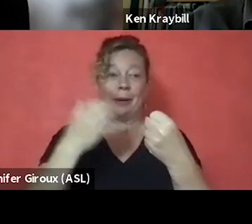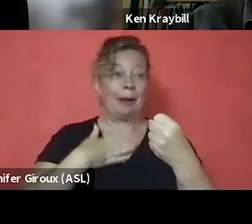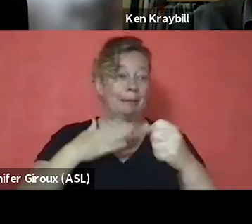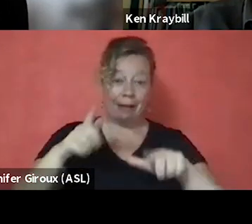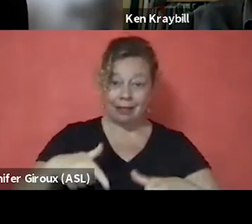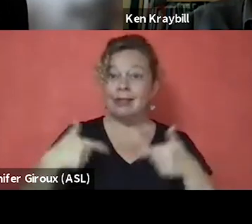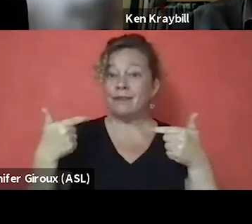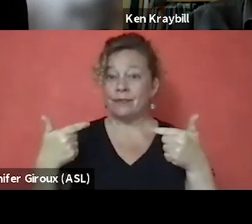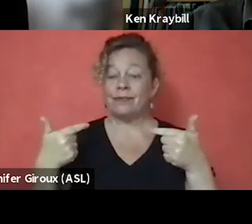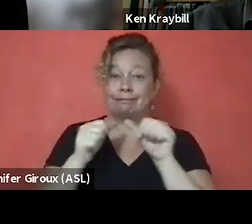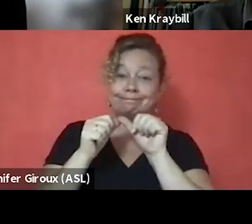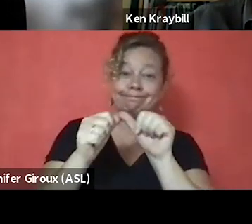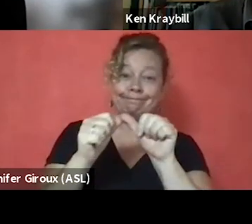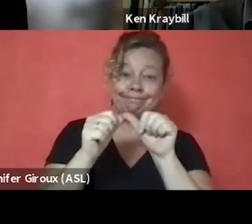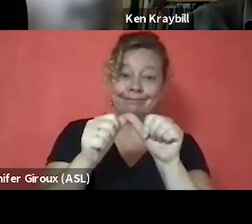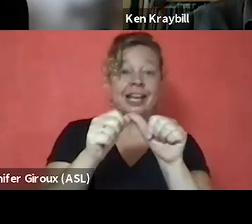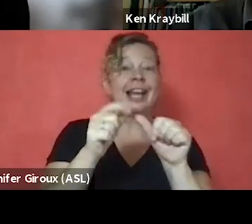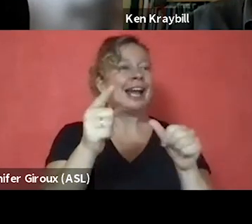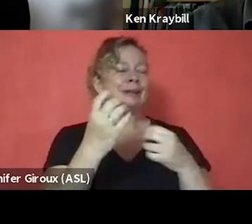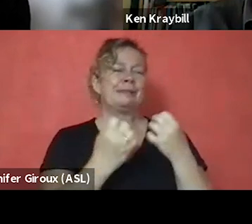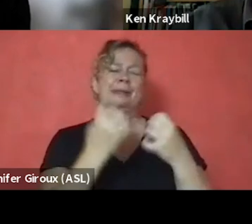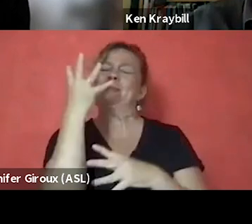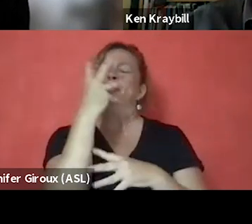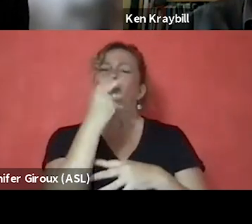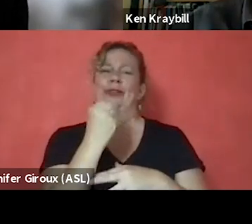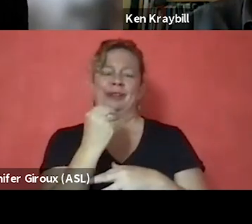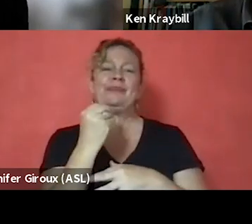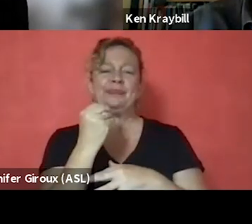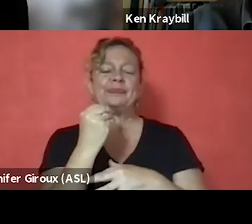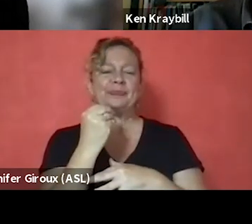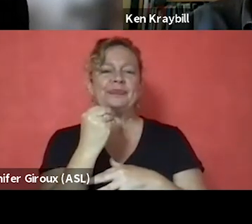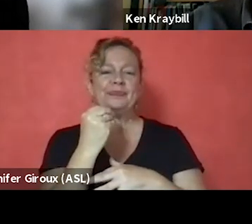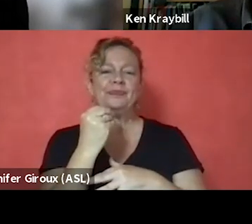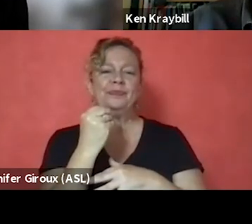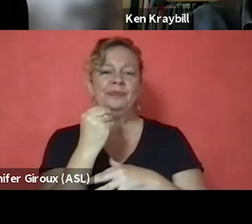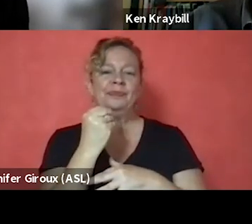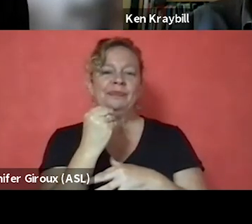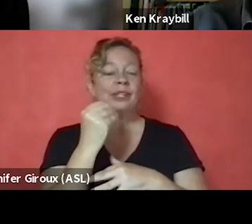And you expressed that so beautifully. Because being a survivor